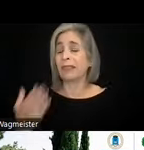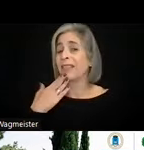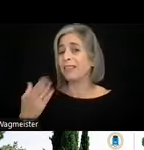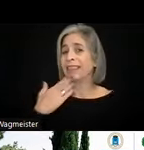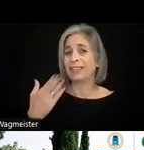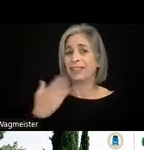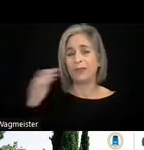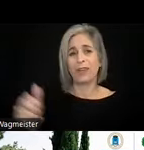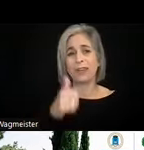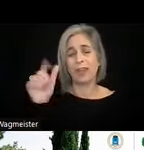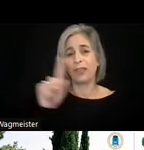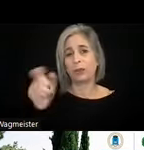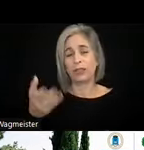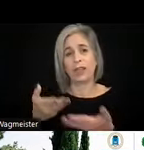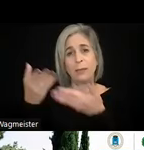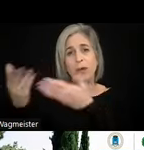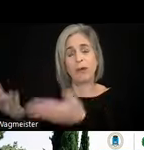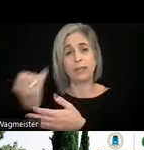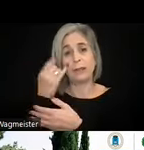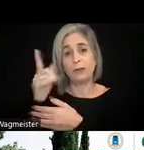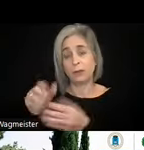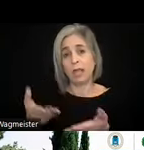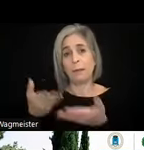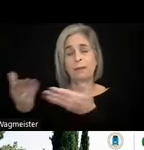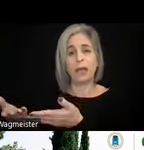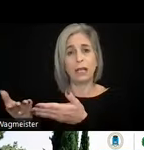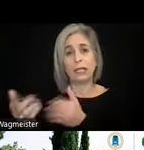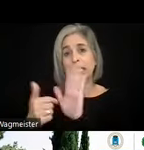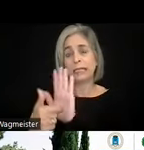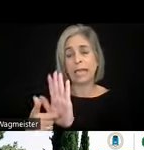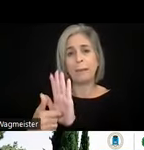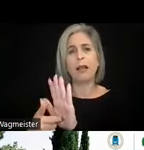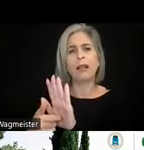question on authoring tools is if you could provide an example of how a website can be